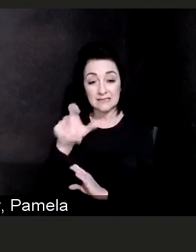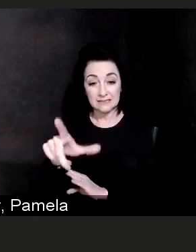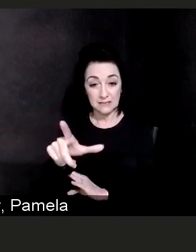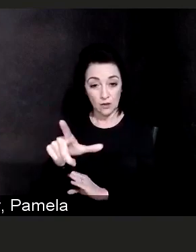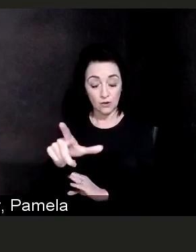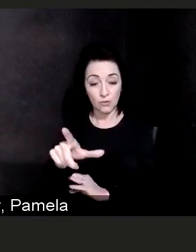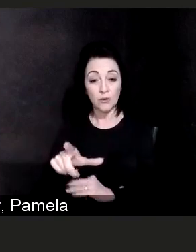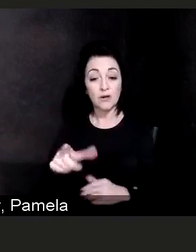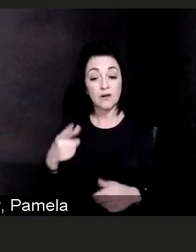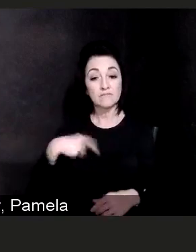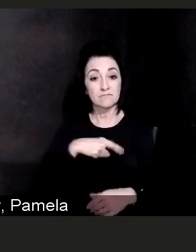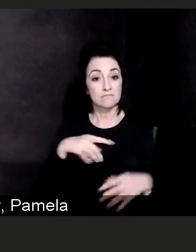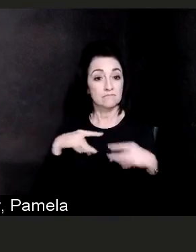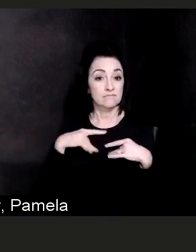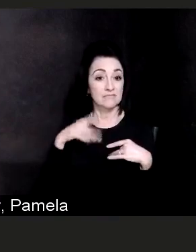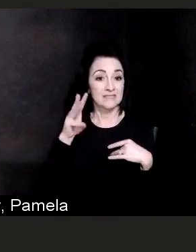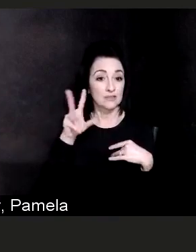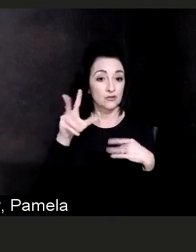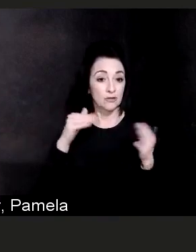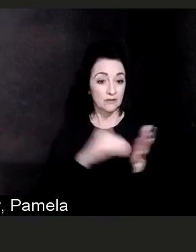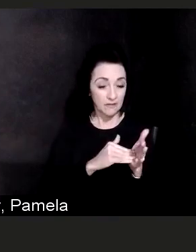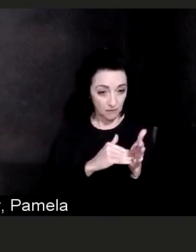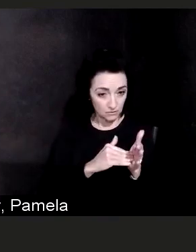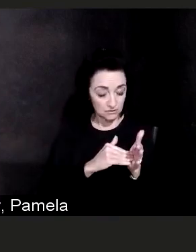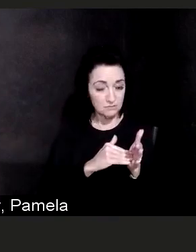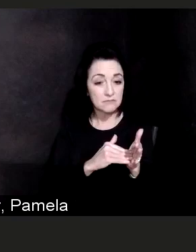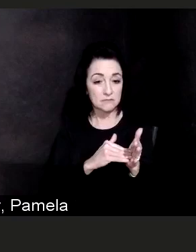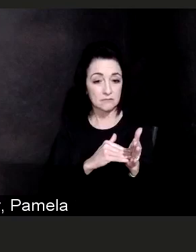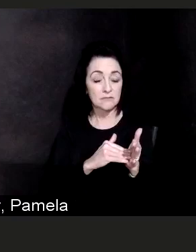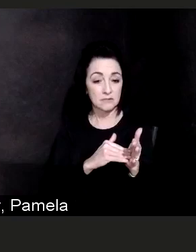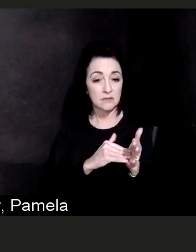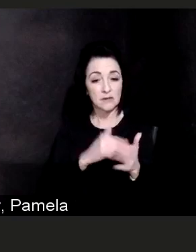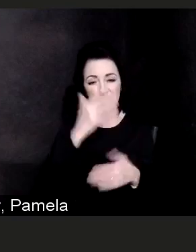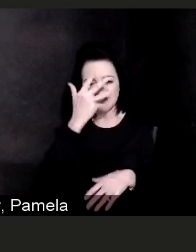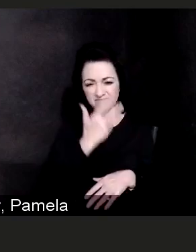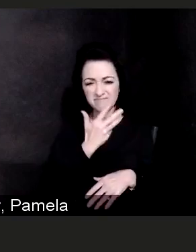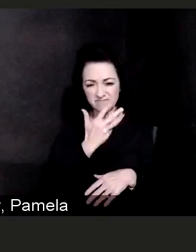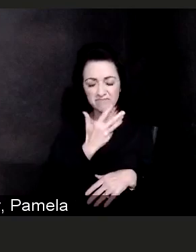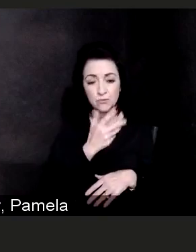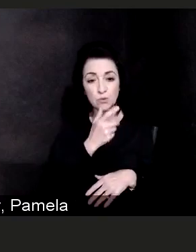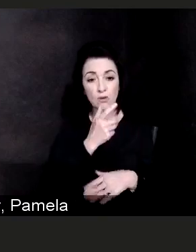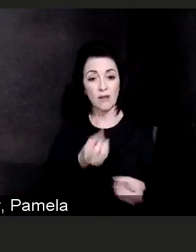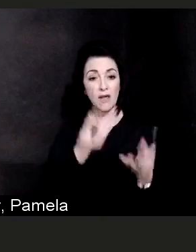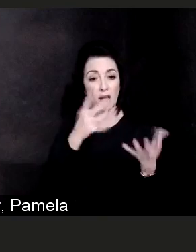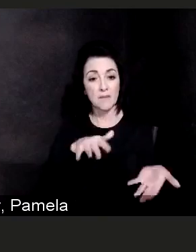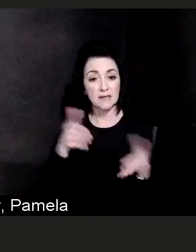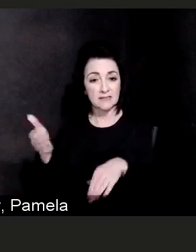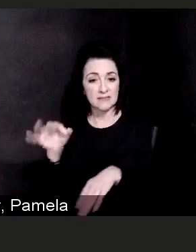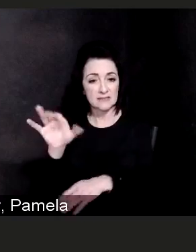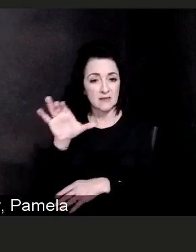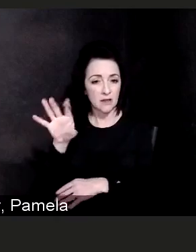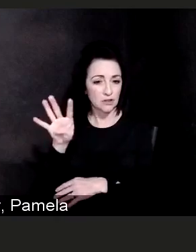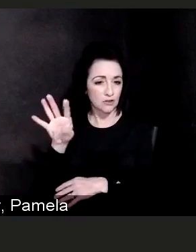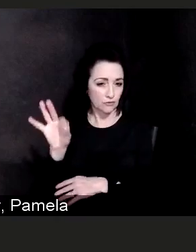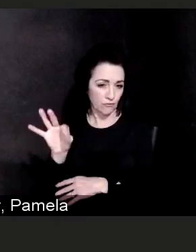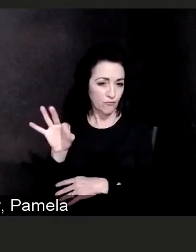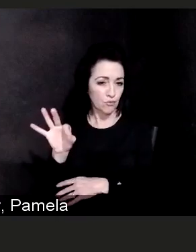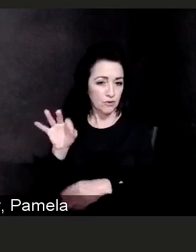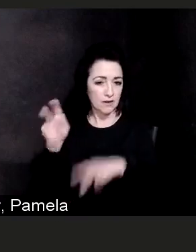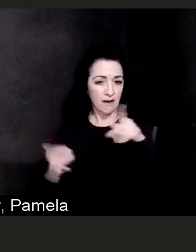and out of those 63,000 we have unfortunately lost 949 state of Delaware residents.